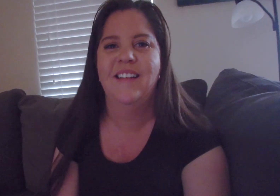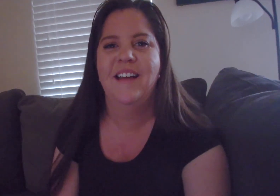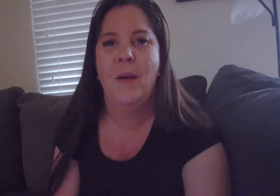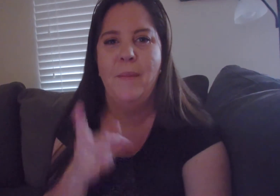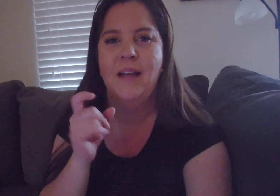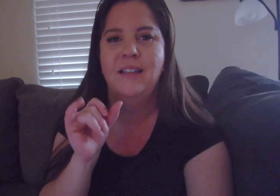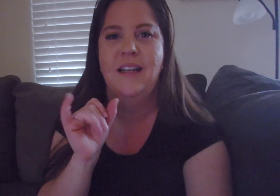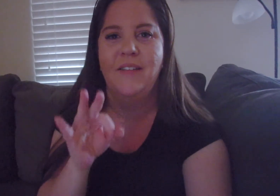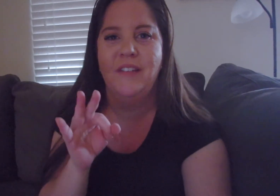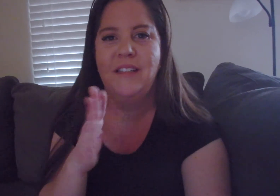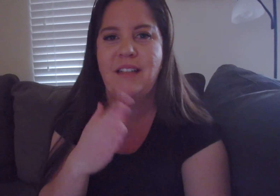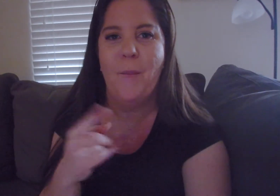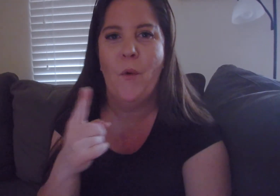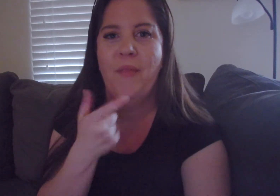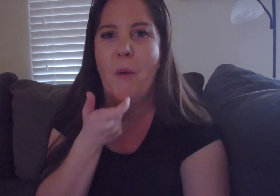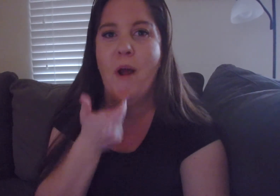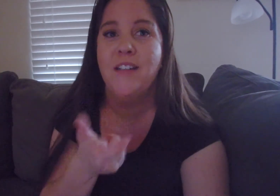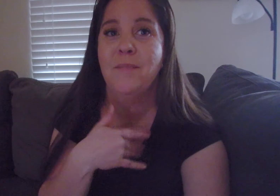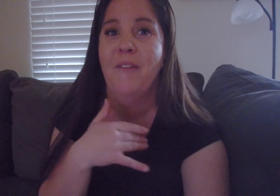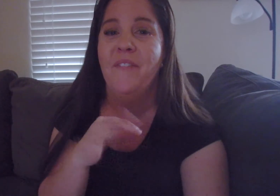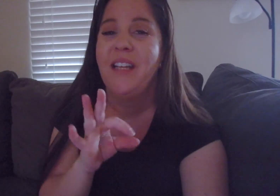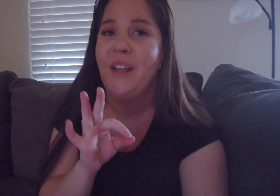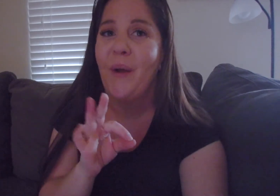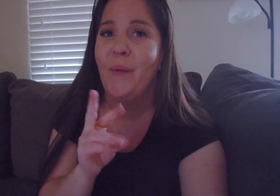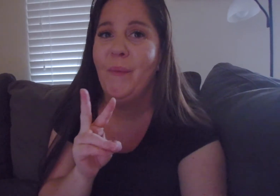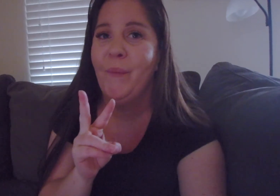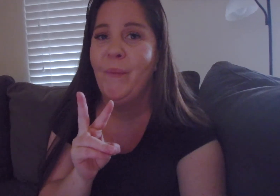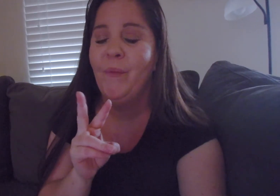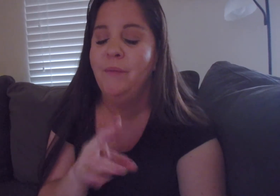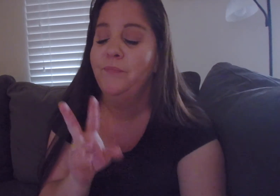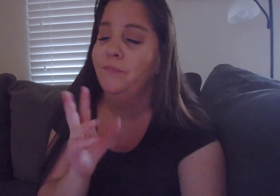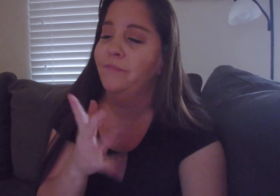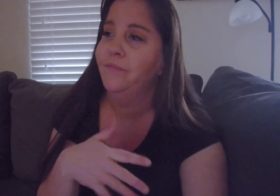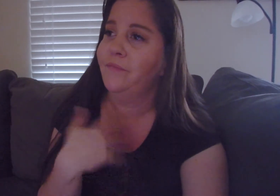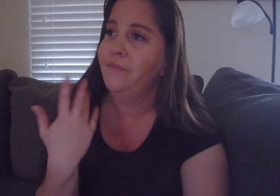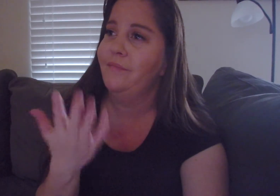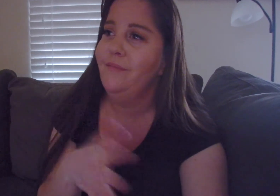Because if someone that watches my video